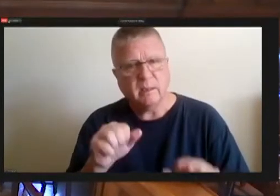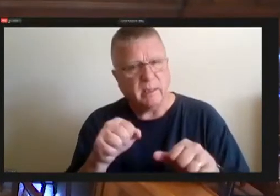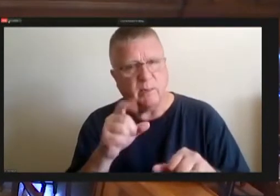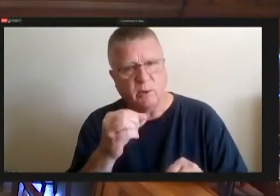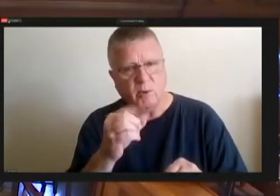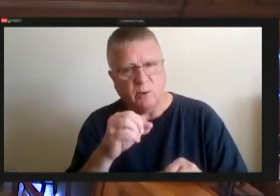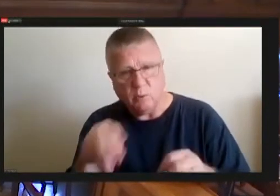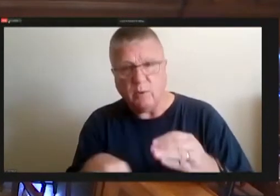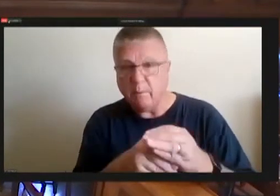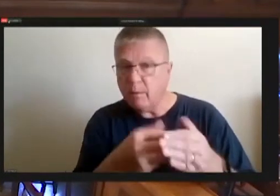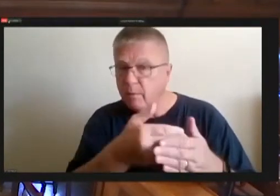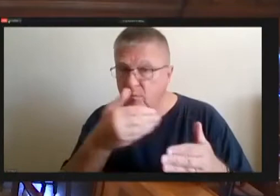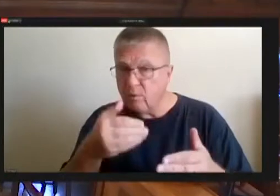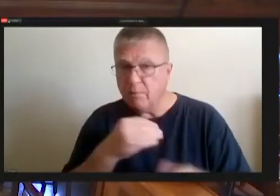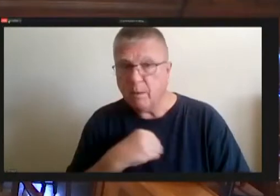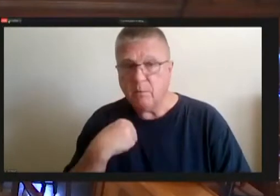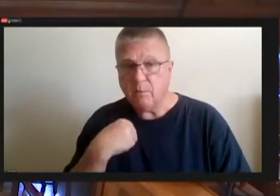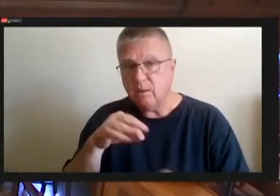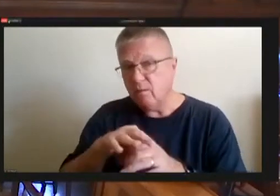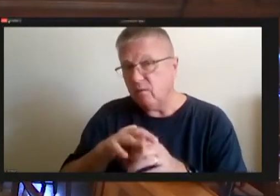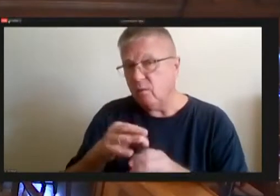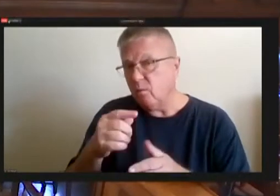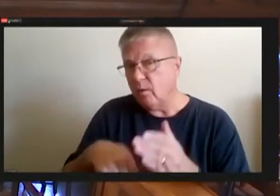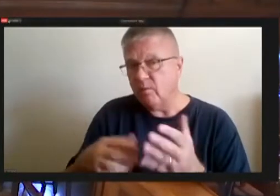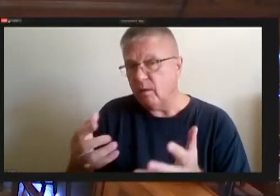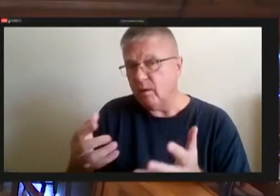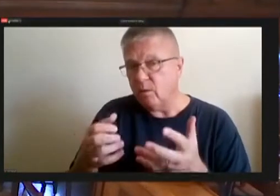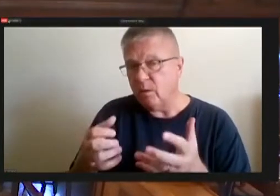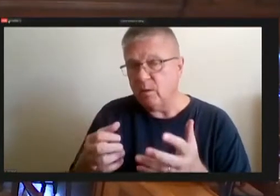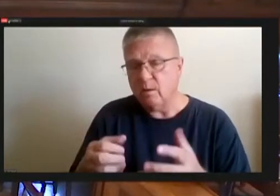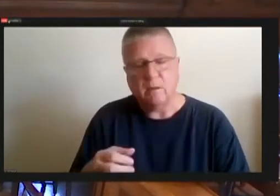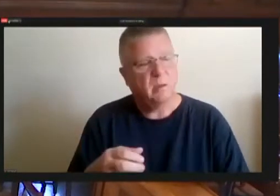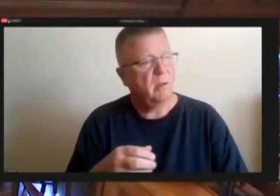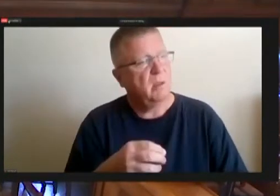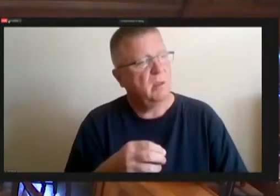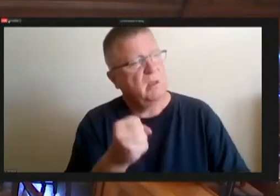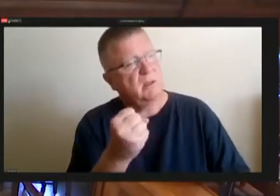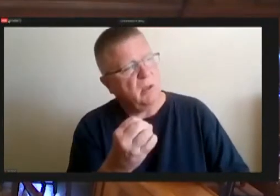members could vote how they will but we could. So isn't to tell you that.